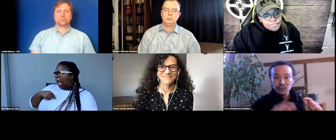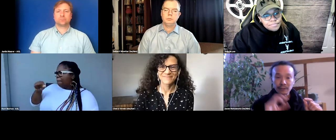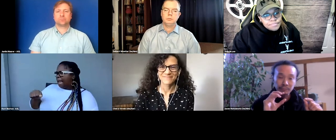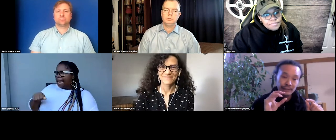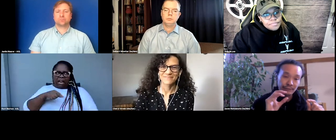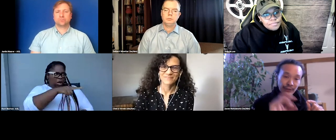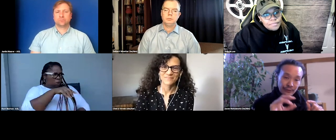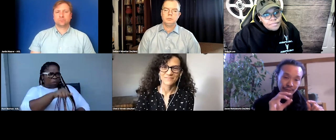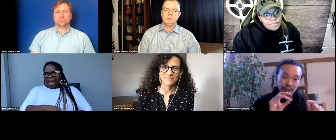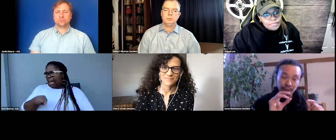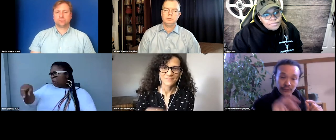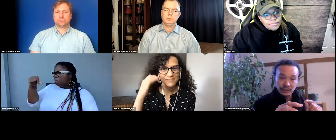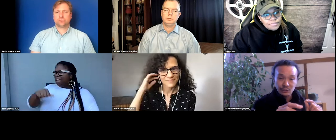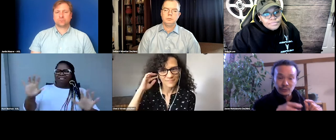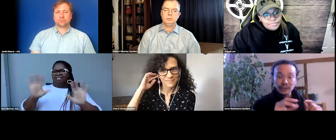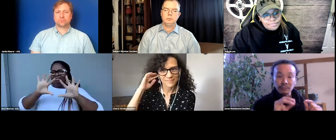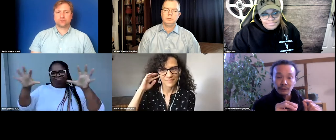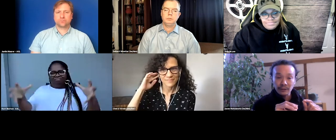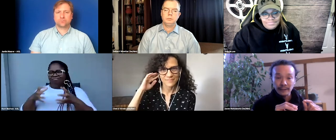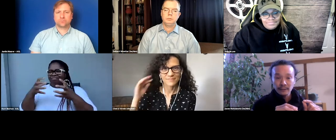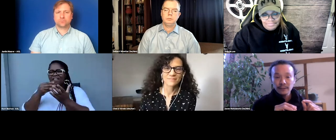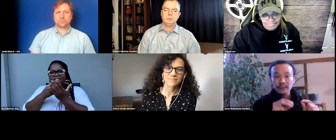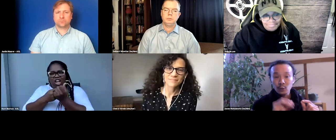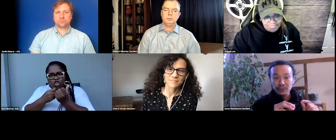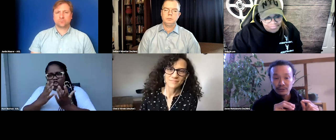We can place funders and foundations right in the middle of that equation